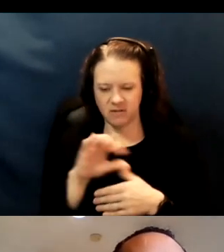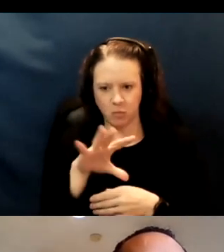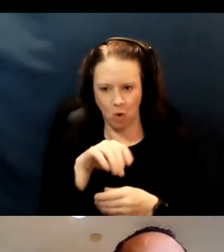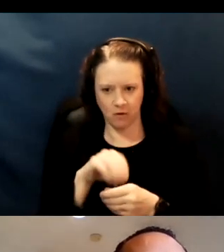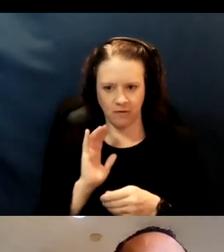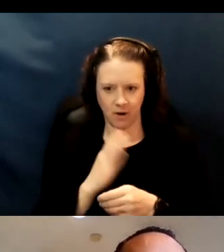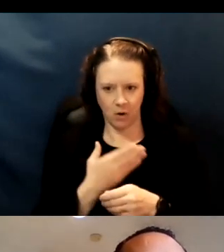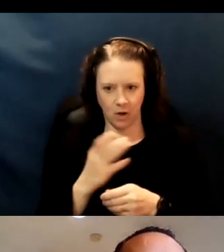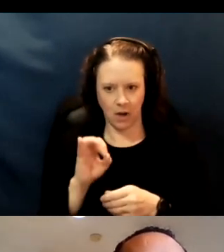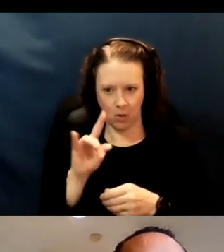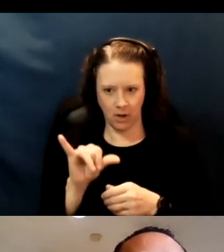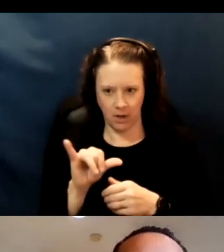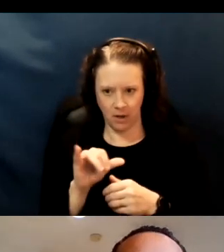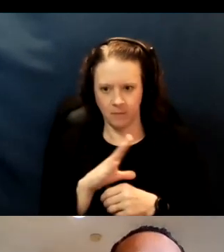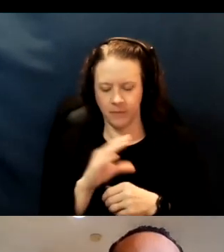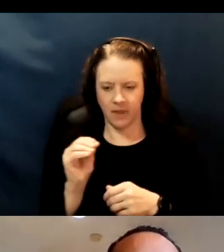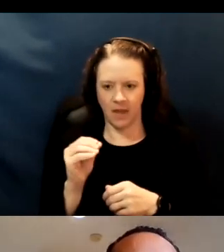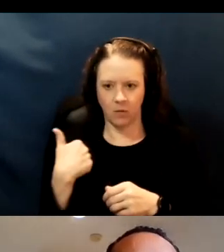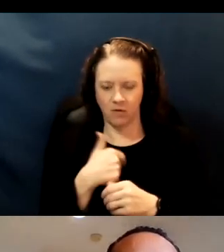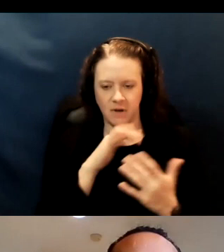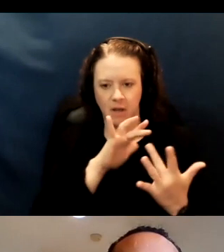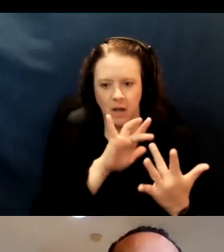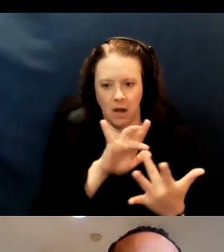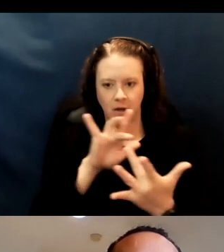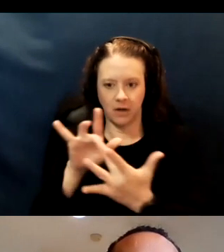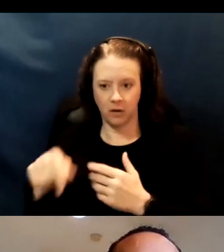And have been contacting those individuals by phone